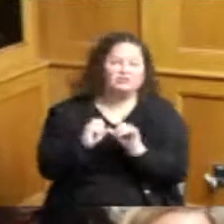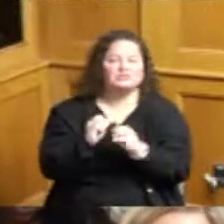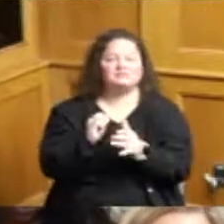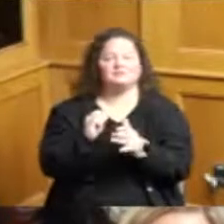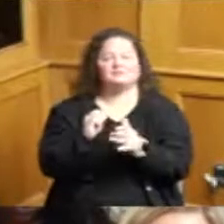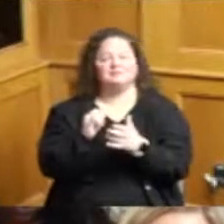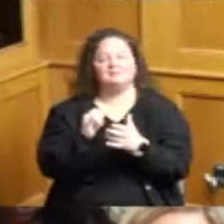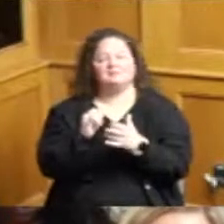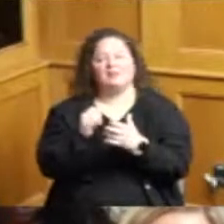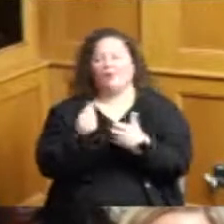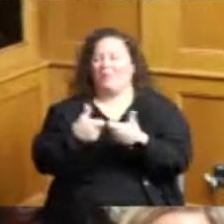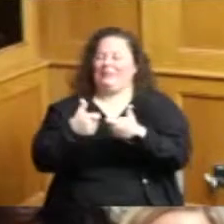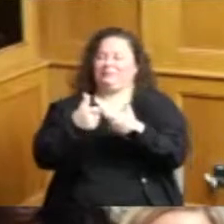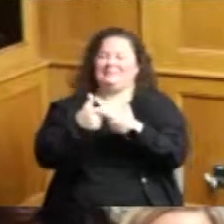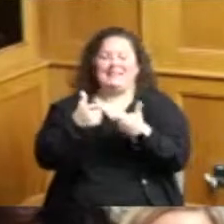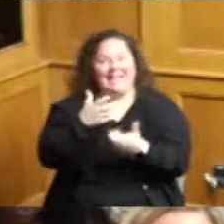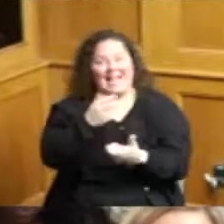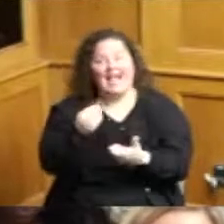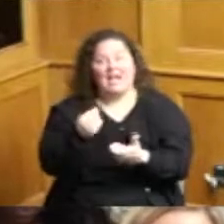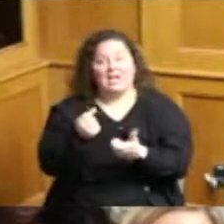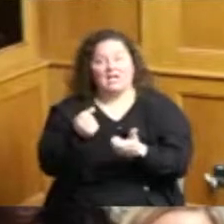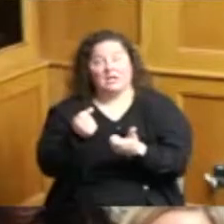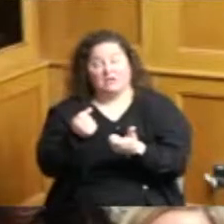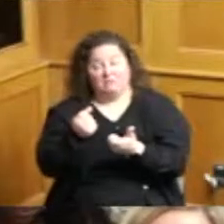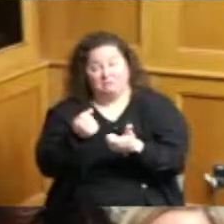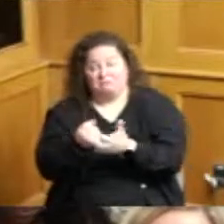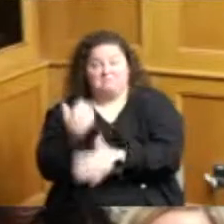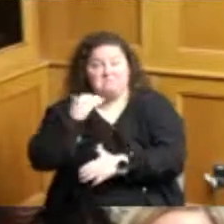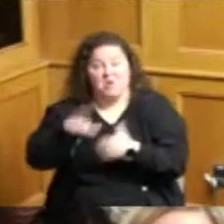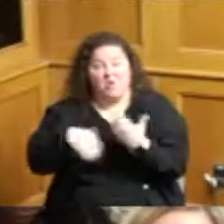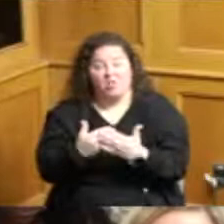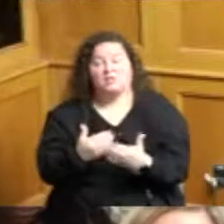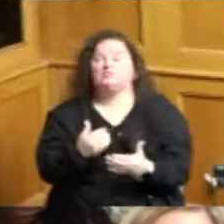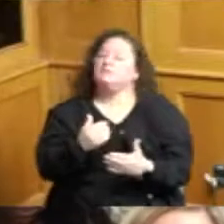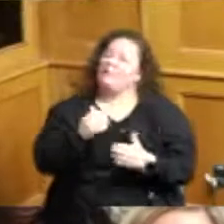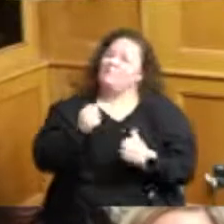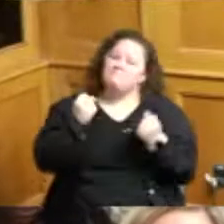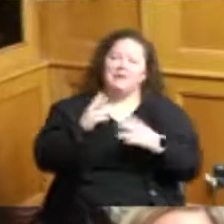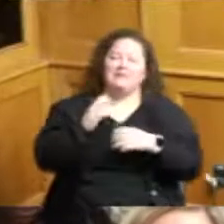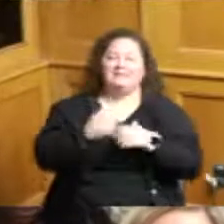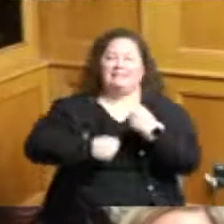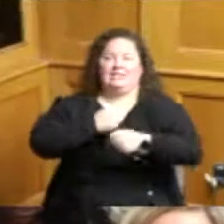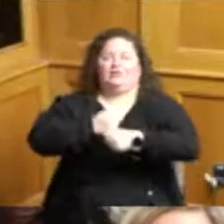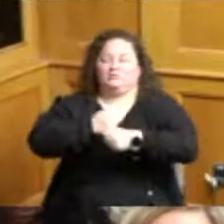part that's this week second week is exploring careers and building safety we are a big shortage